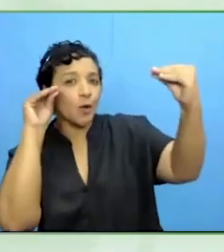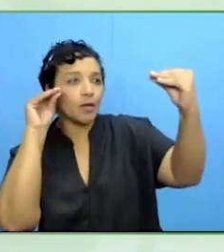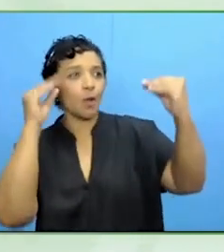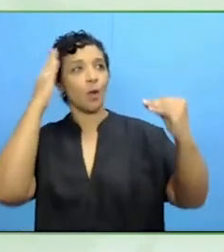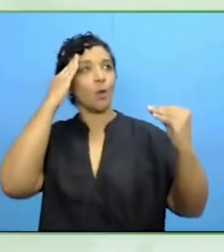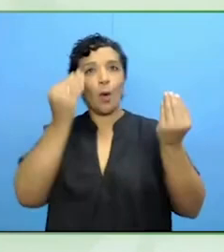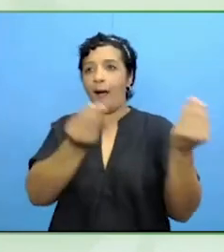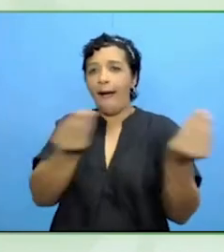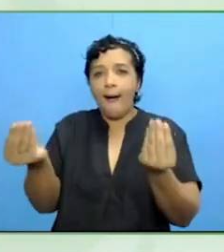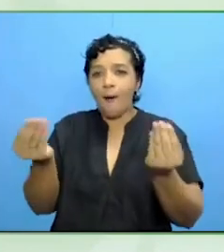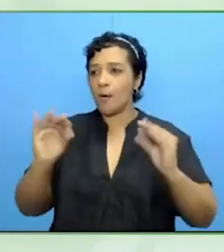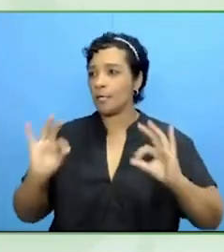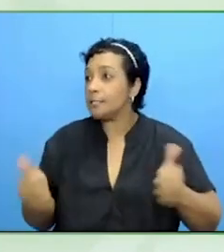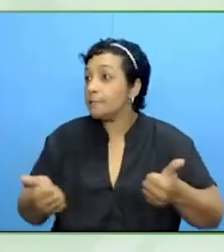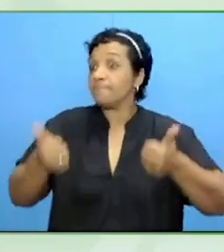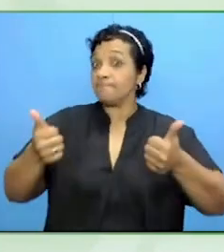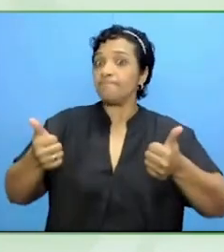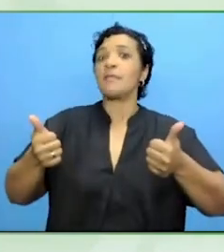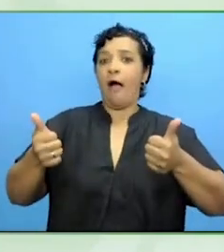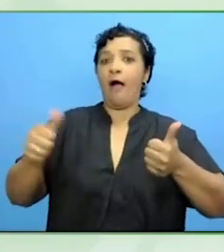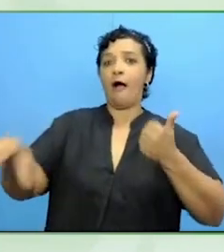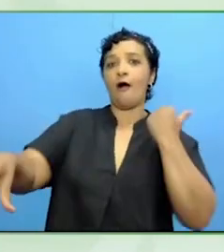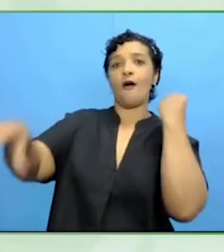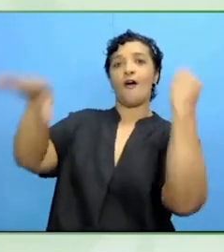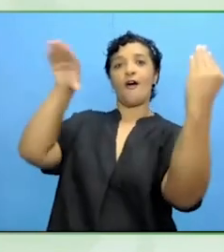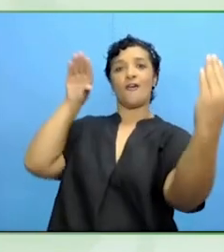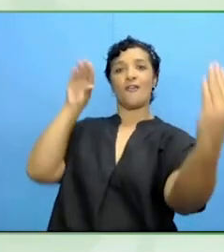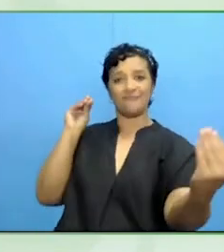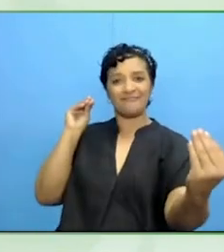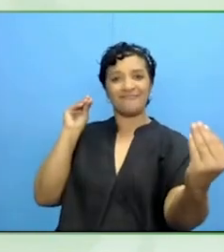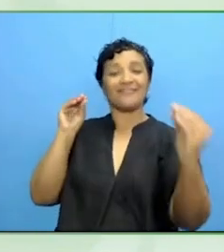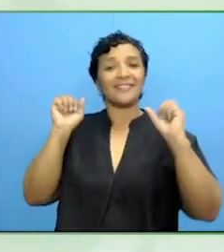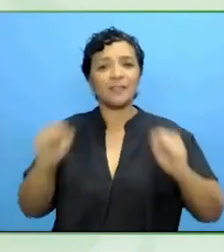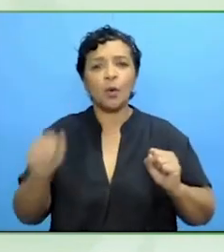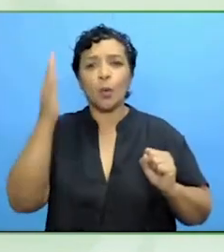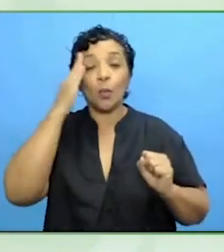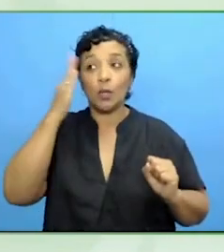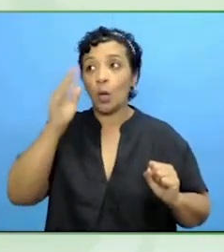each other, so that we can learn from what works in the field and what